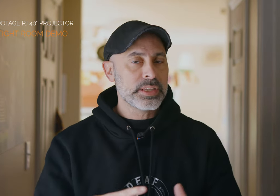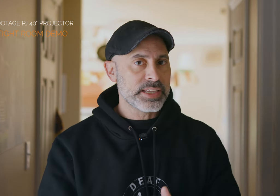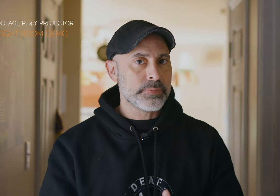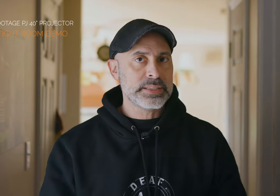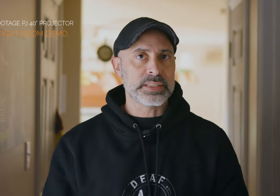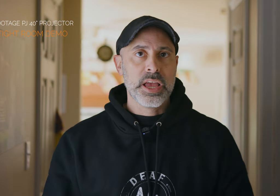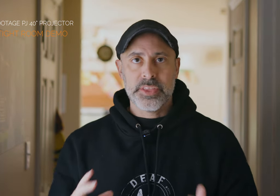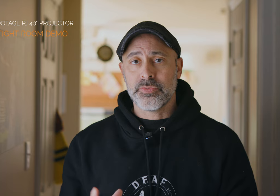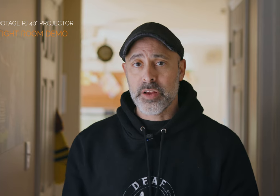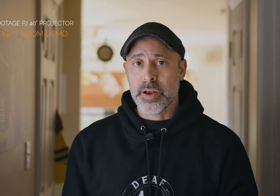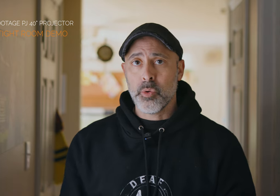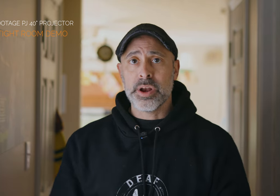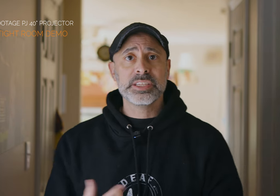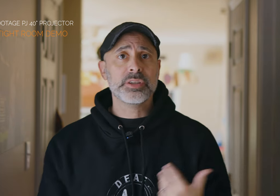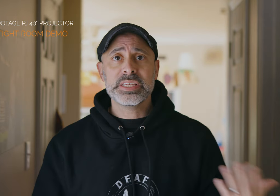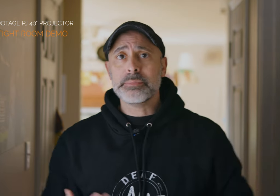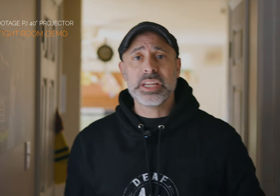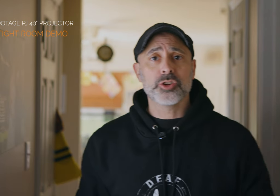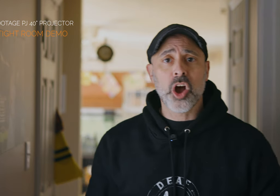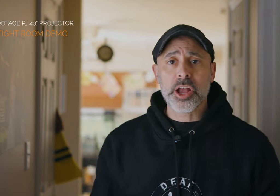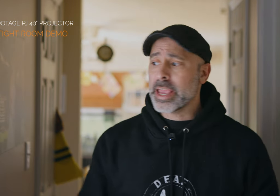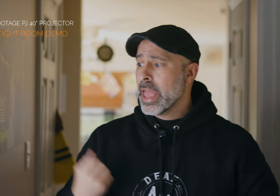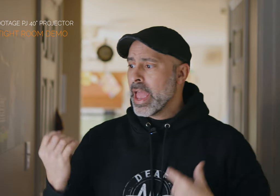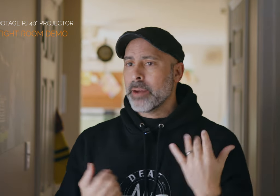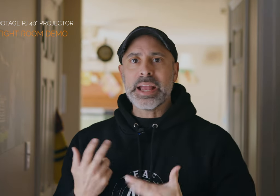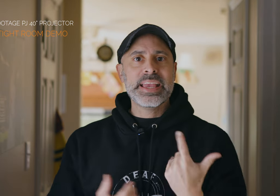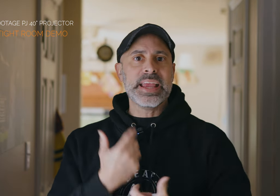tight spaces that's very very important as you can see I'm sitting here talking and I'm not getting